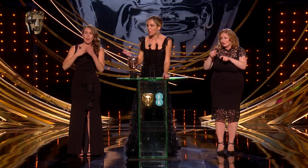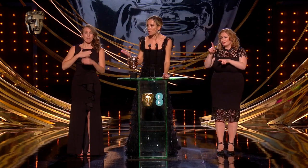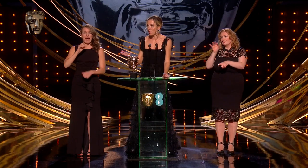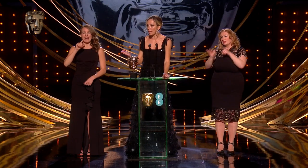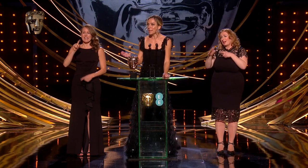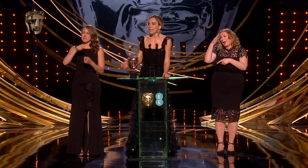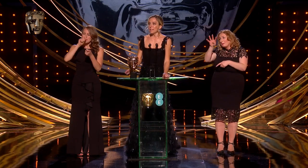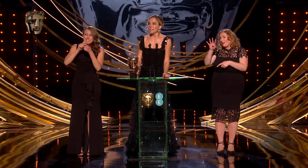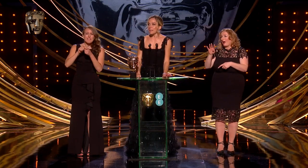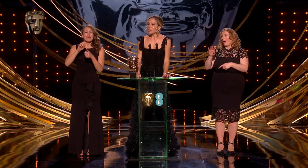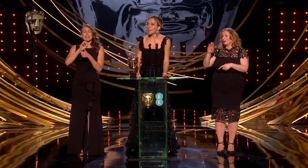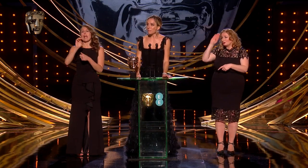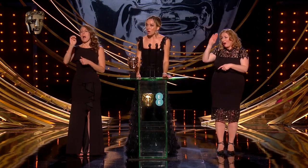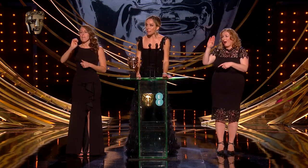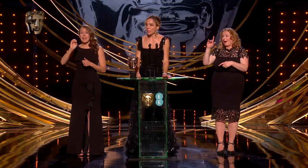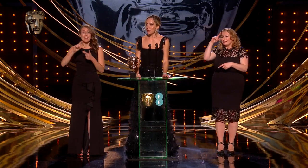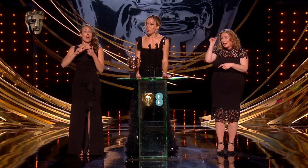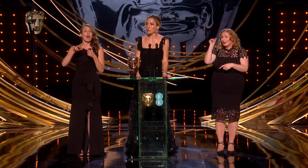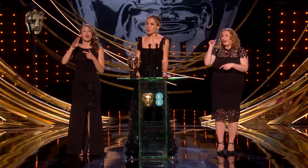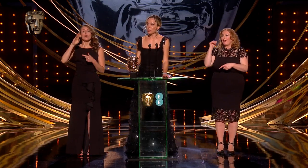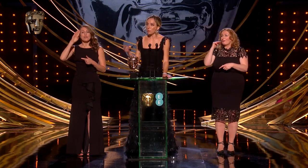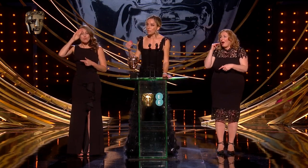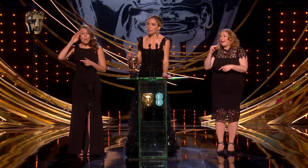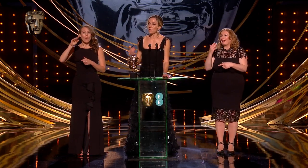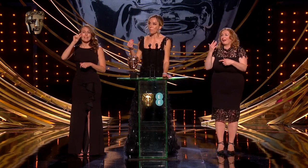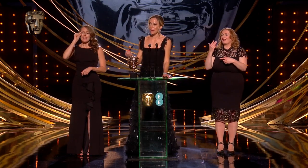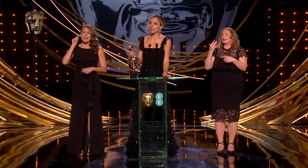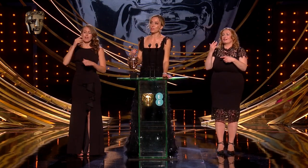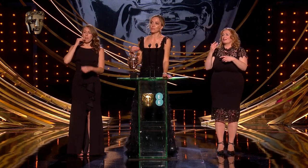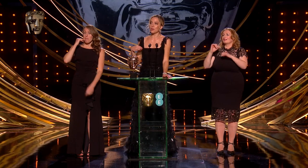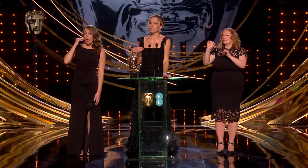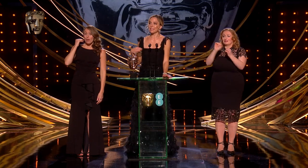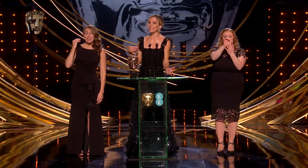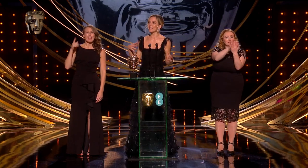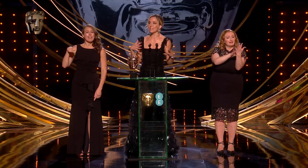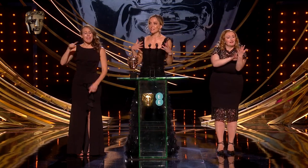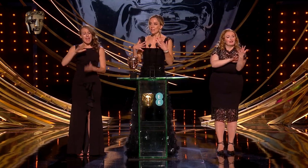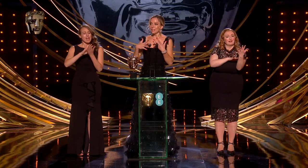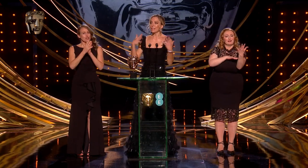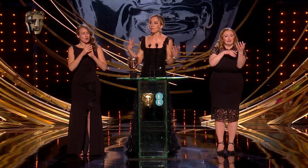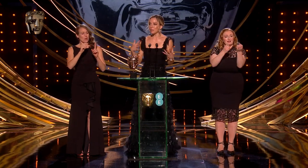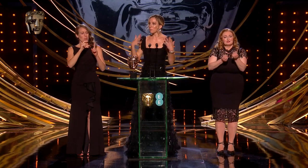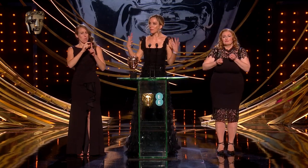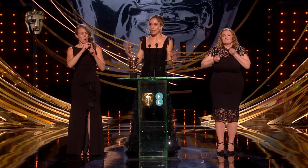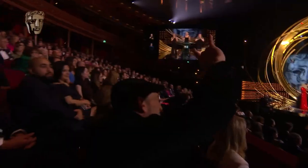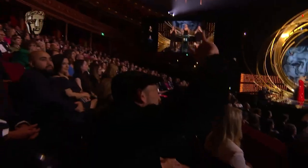Troy, Daniel and Marlee who took the words on the page and turned it into this living breathing